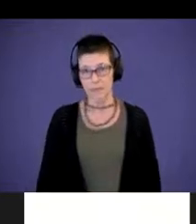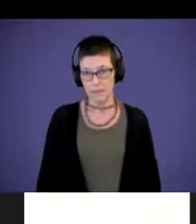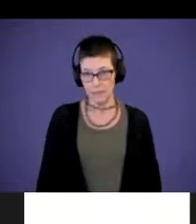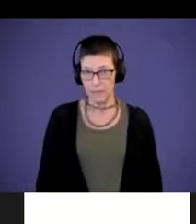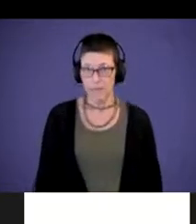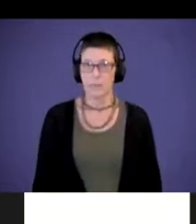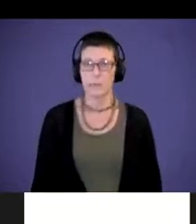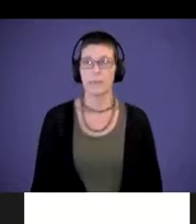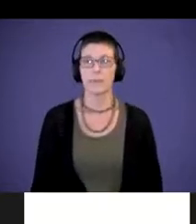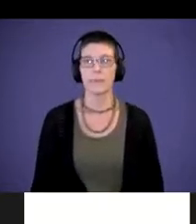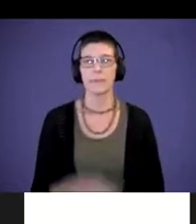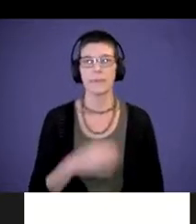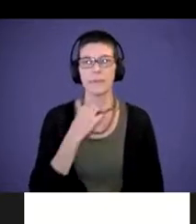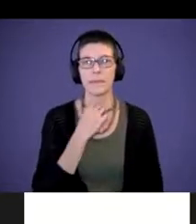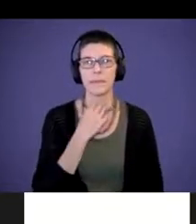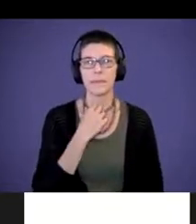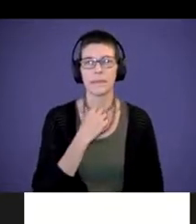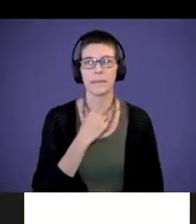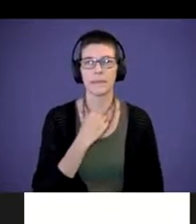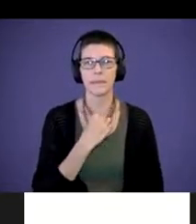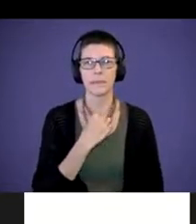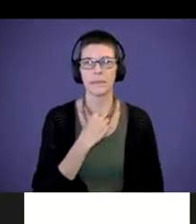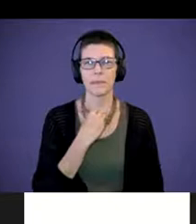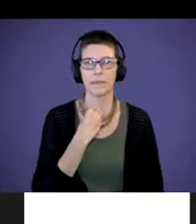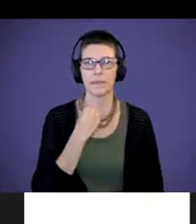Oh, am I admitting Roz again? Roz: Yeah. Thank you.